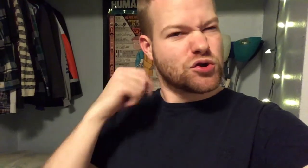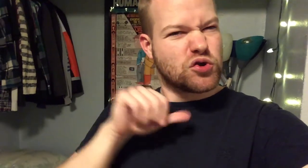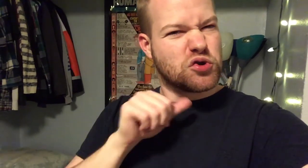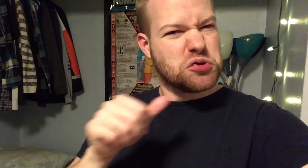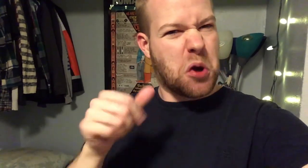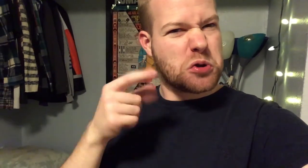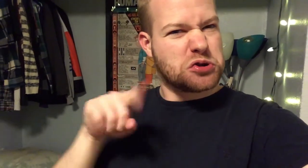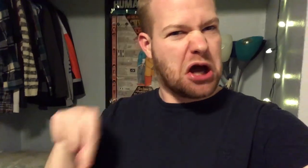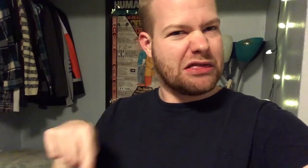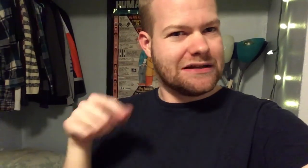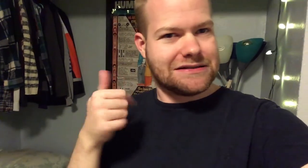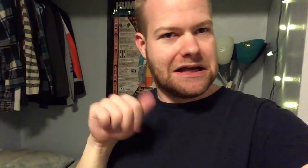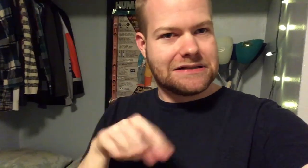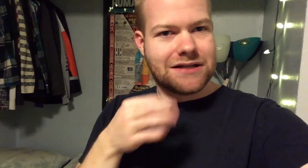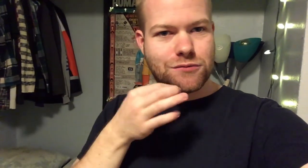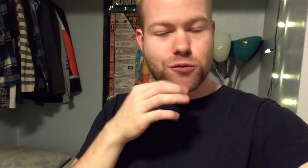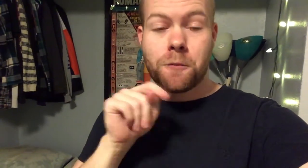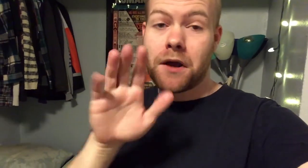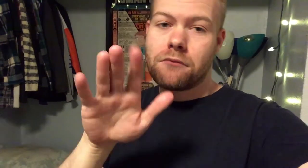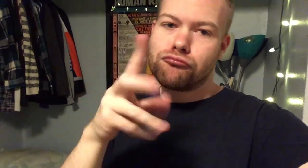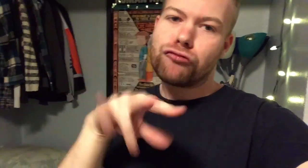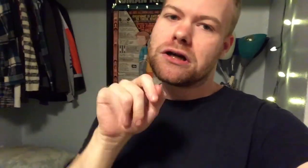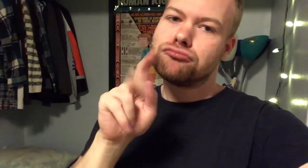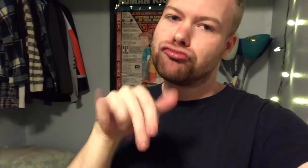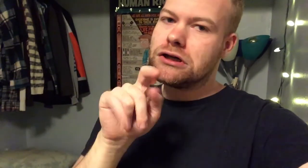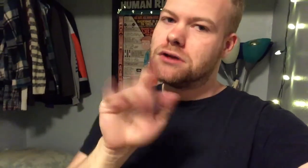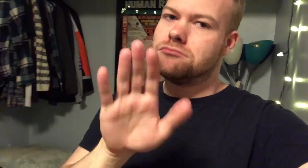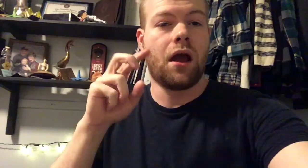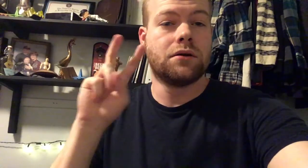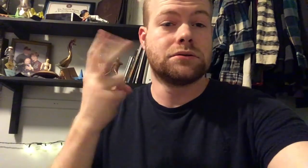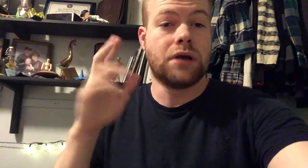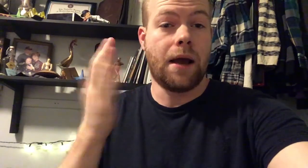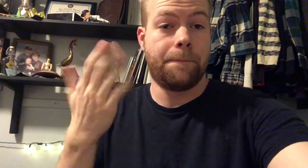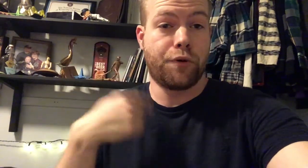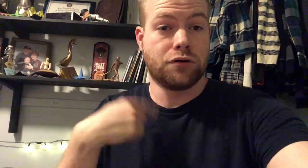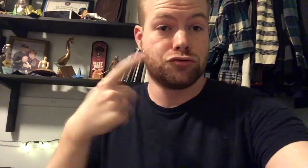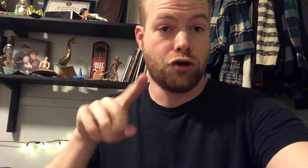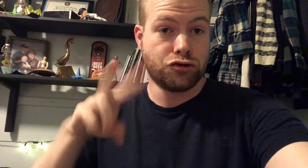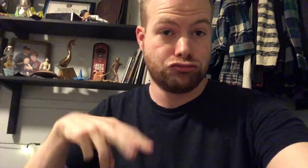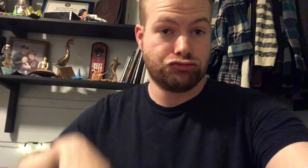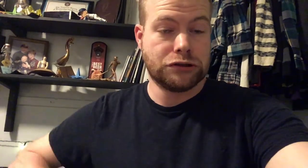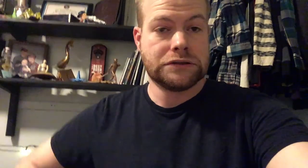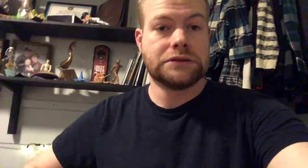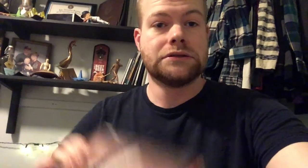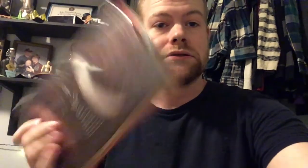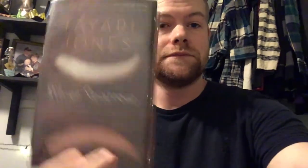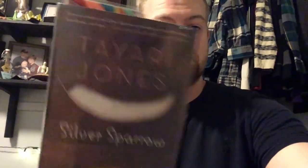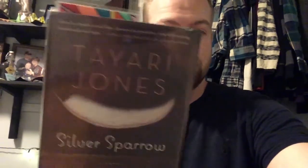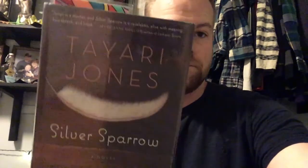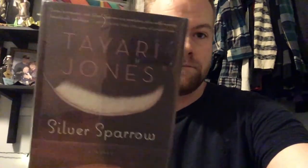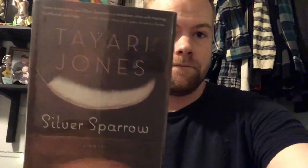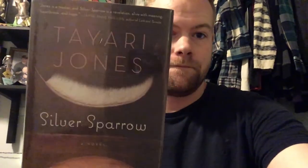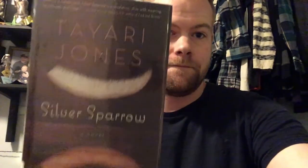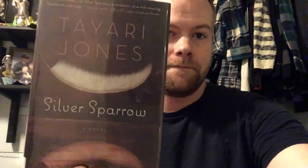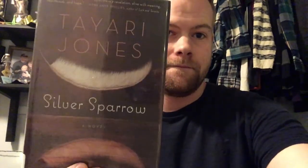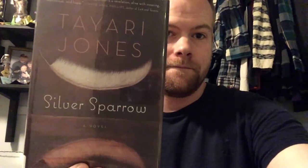don't start this any time soon. But read it. Read it. The second book I've started reading: [Silver Sparrow]